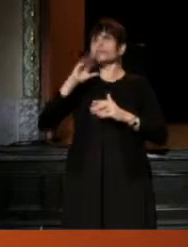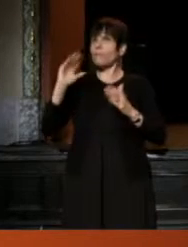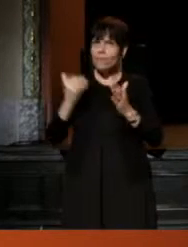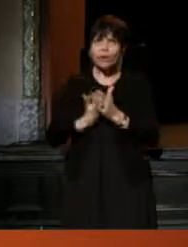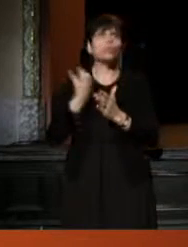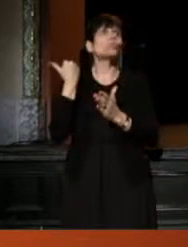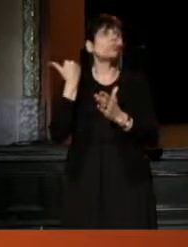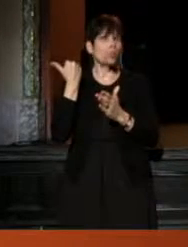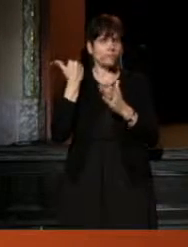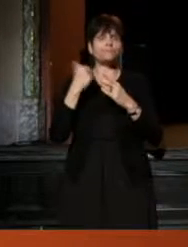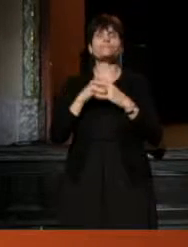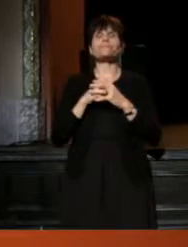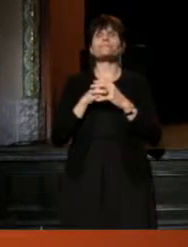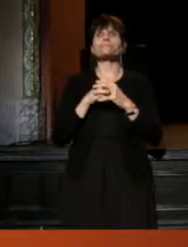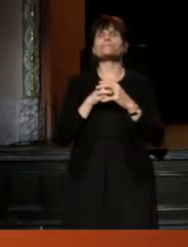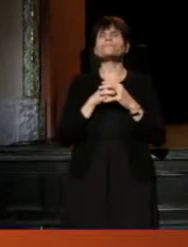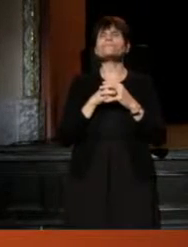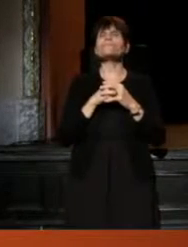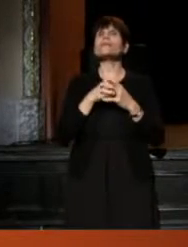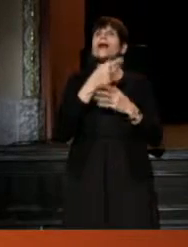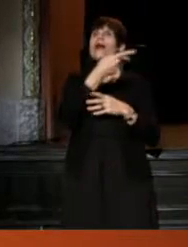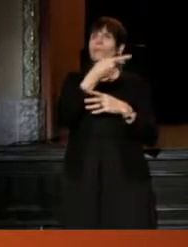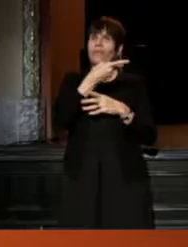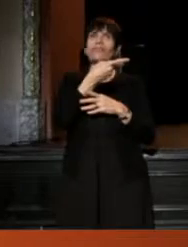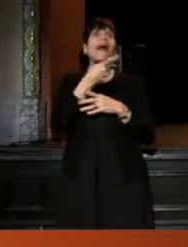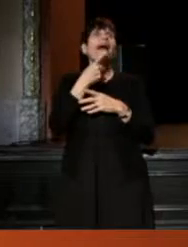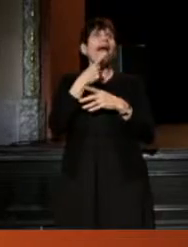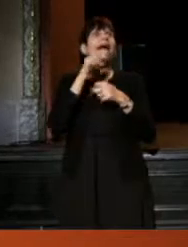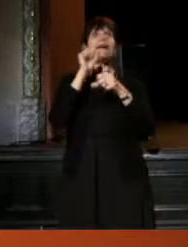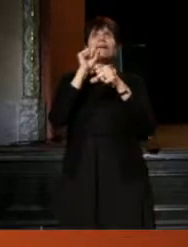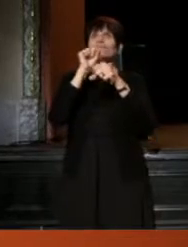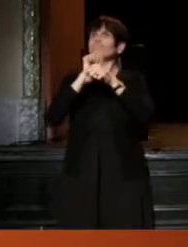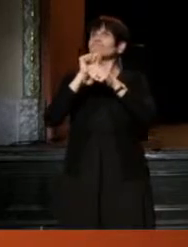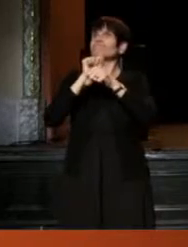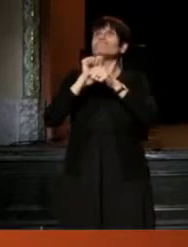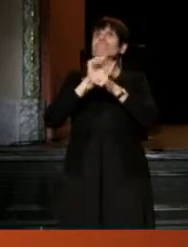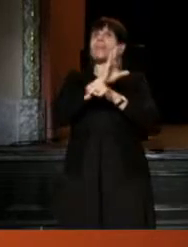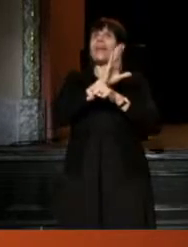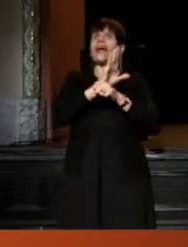But they have been handed the task of talking about productions,